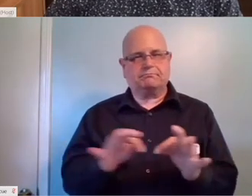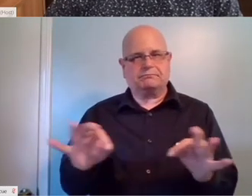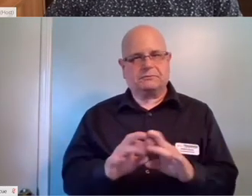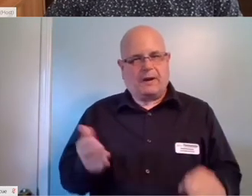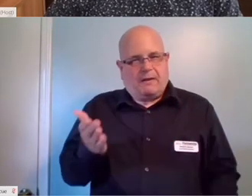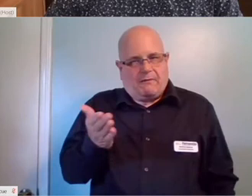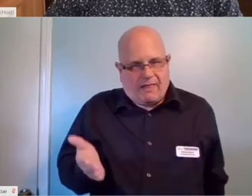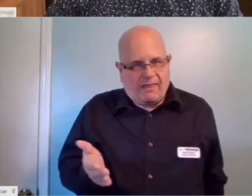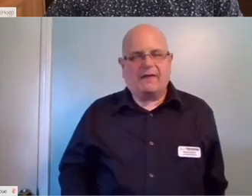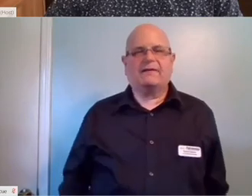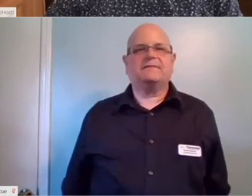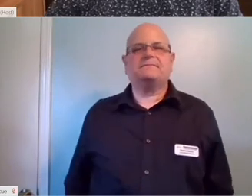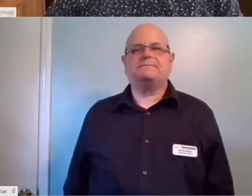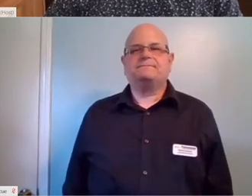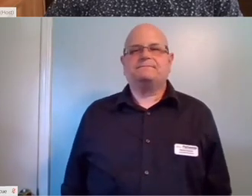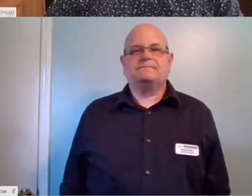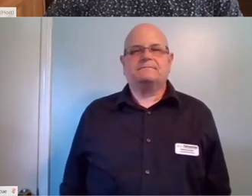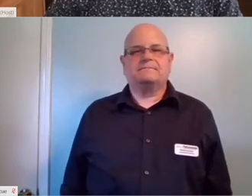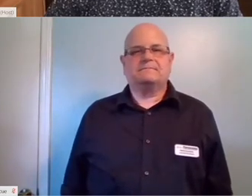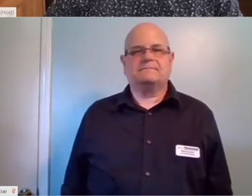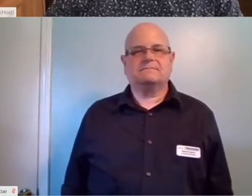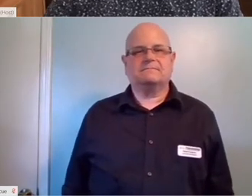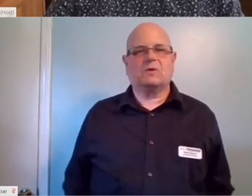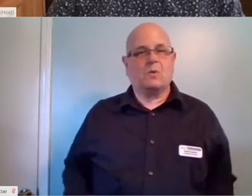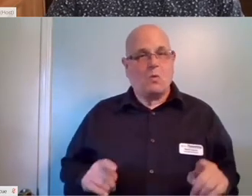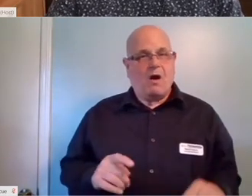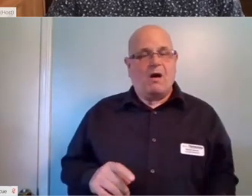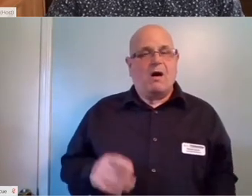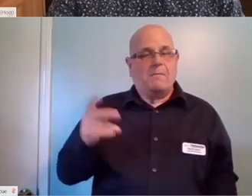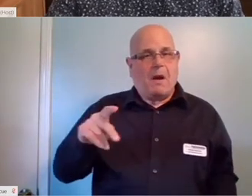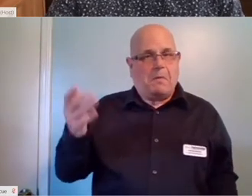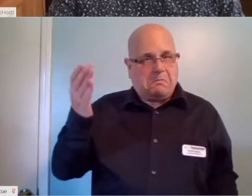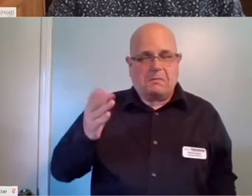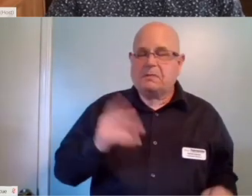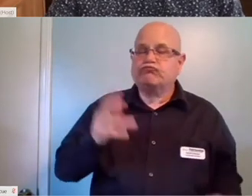box at the bottom of the presentation so that everyone would be able to access that.